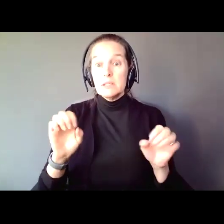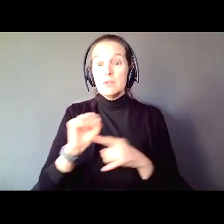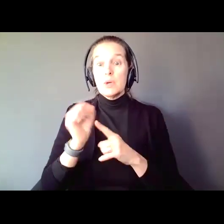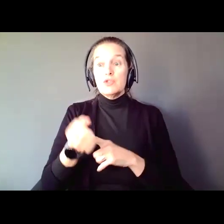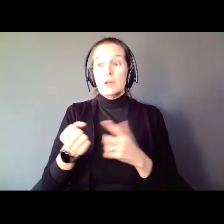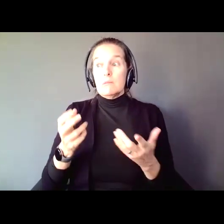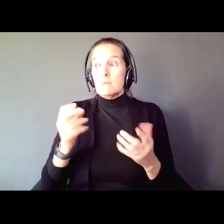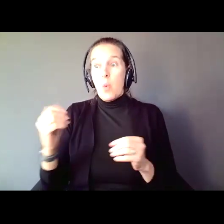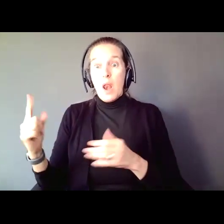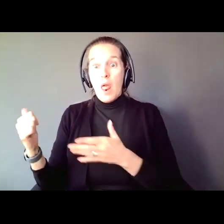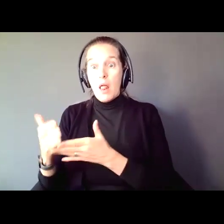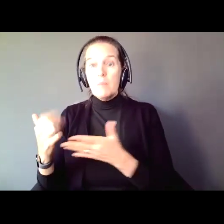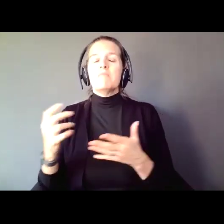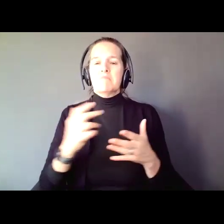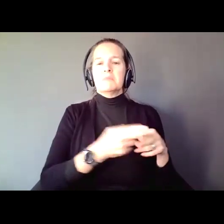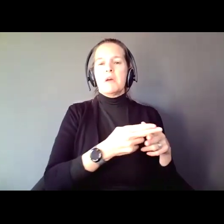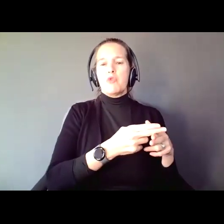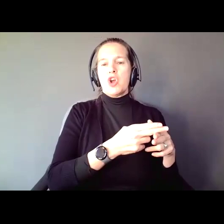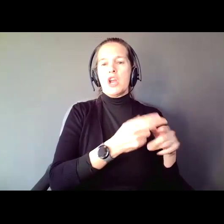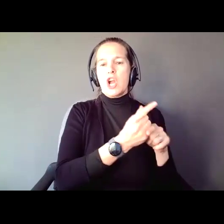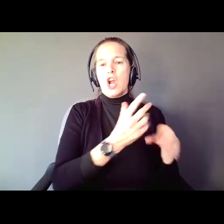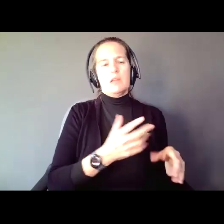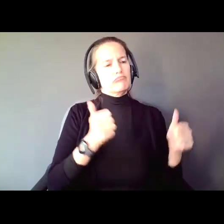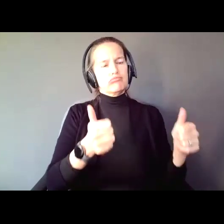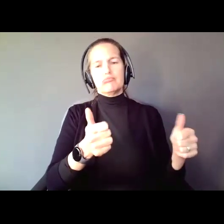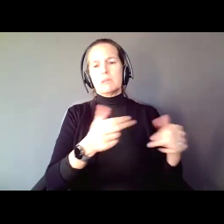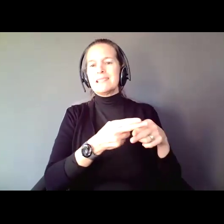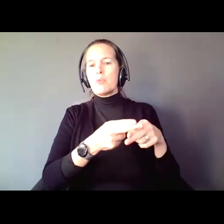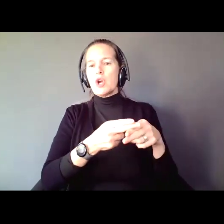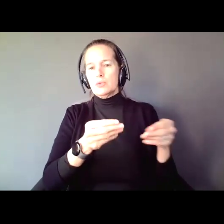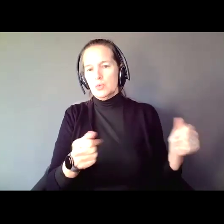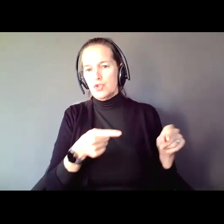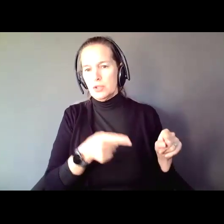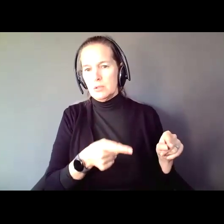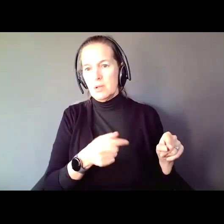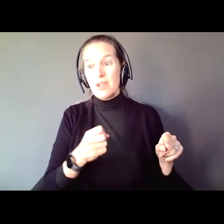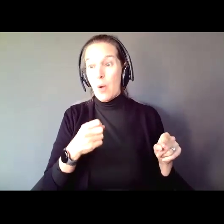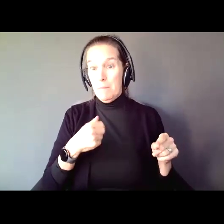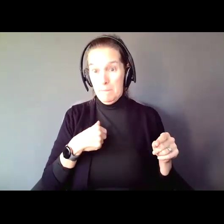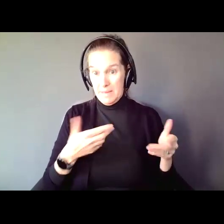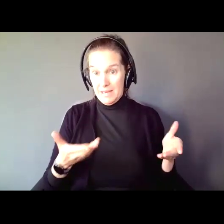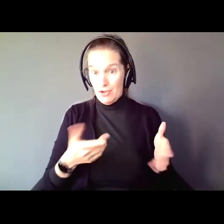guardianships is a fantastic temporary solution. I am not here to say there should never be